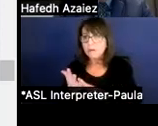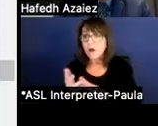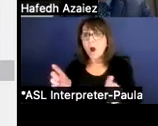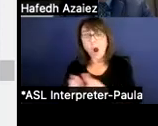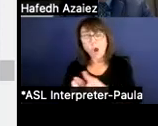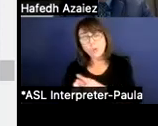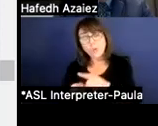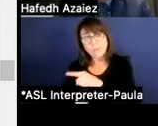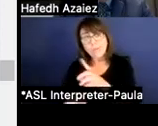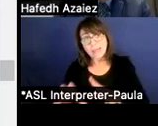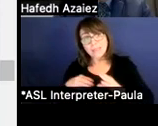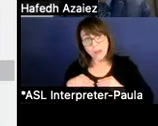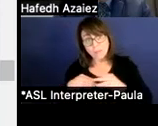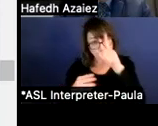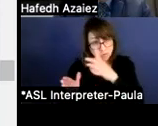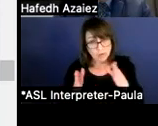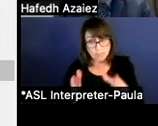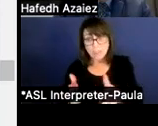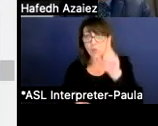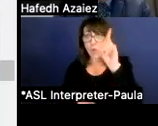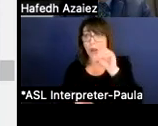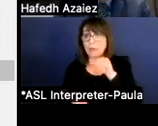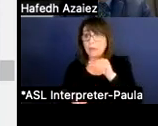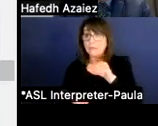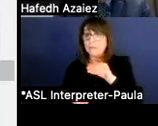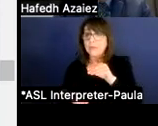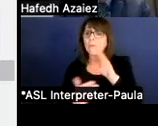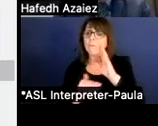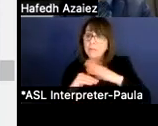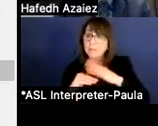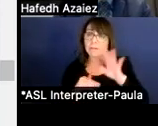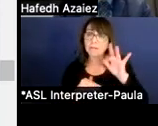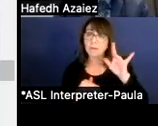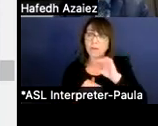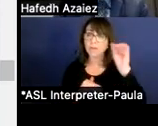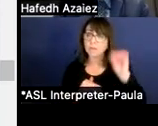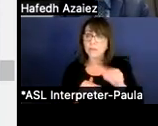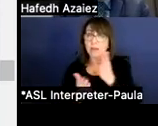that requires a minimum of unassigned fund balance of 25% of the budgeted operating expenses.